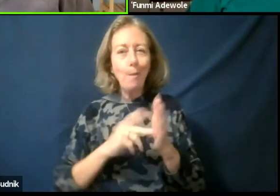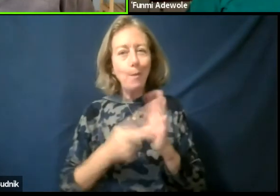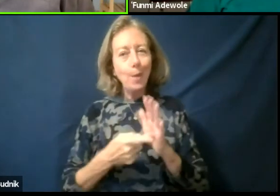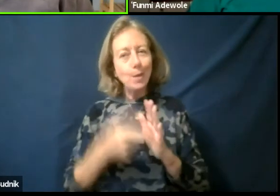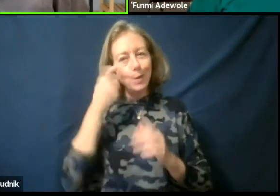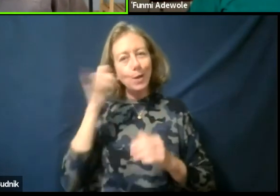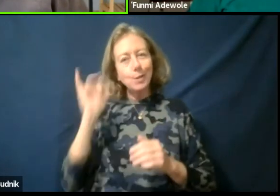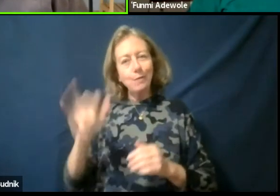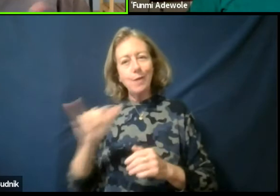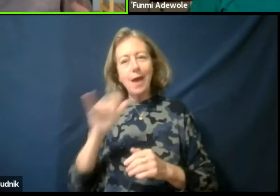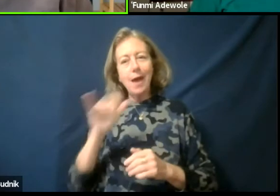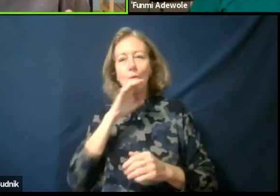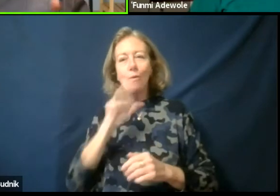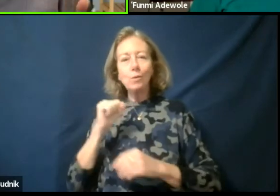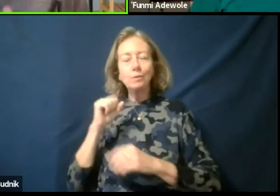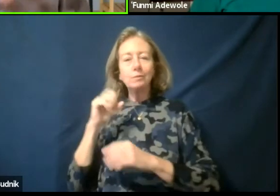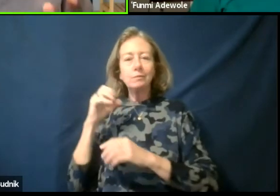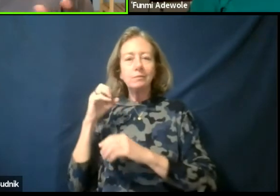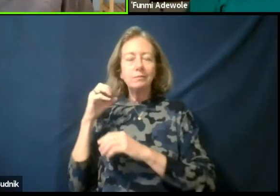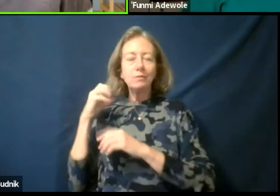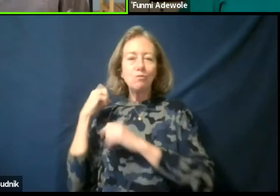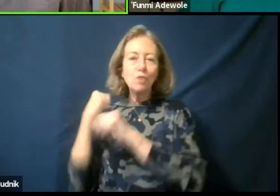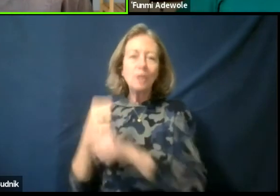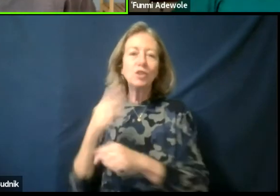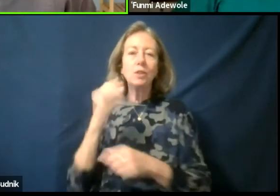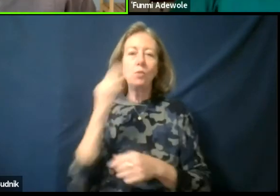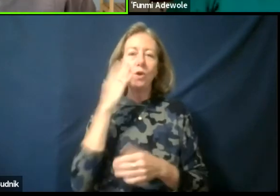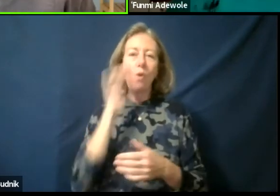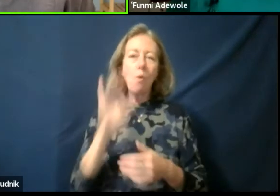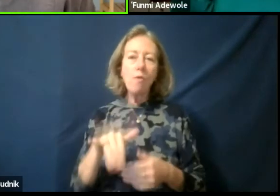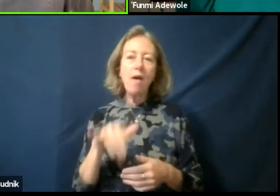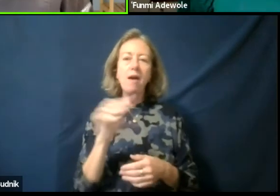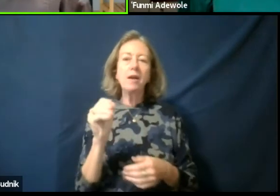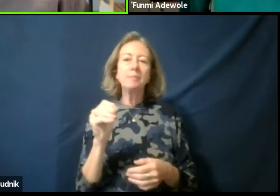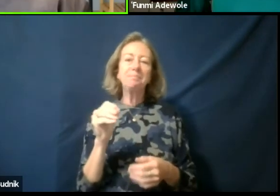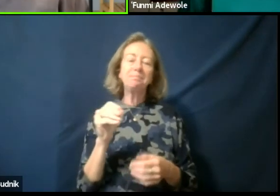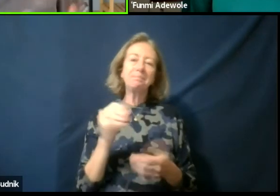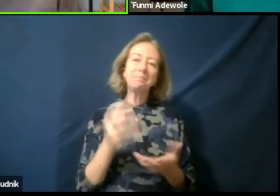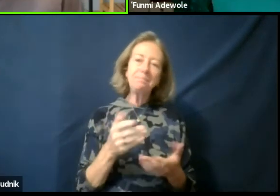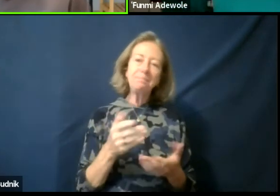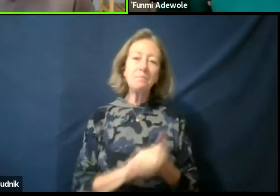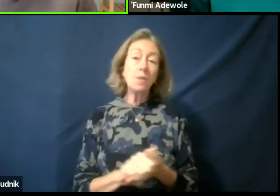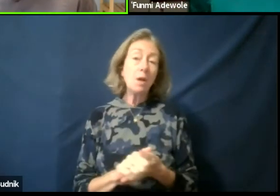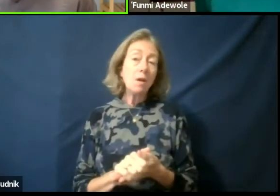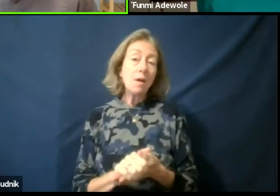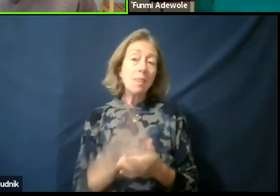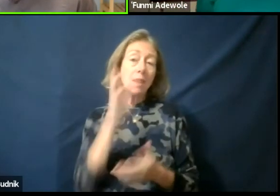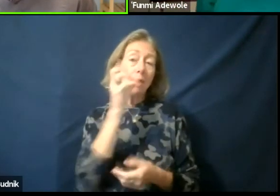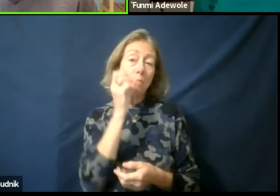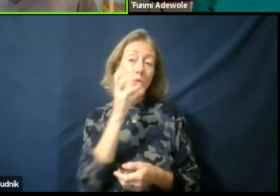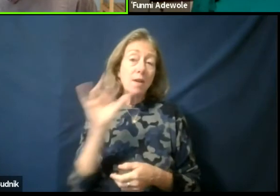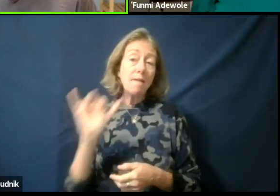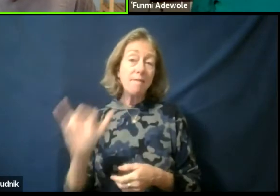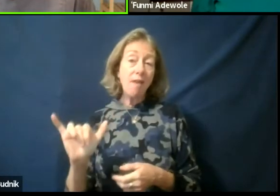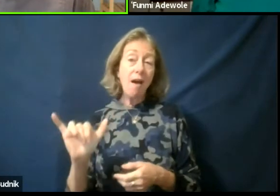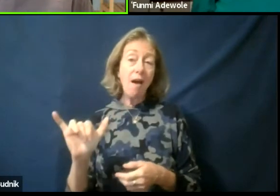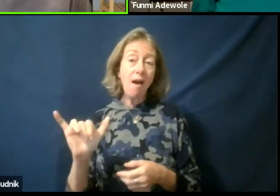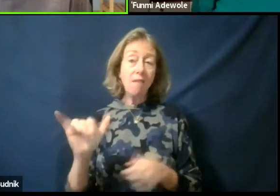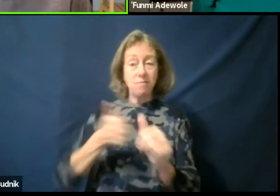and all of that you know we all know that you know. But then, the beauty of that in itself speaks